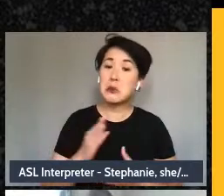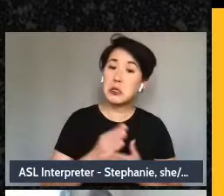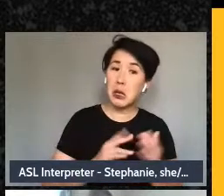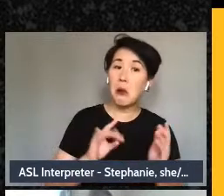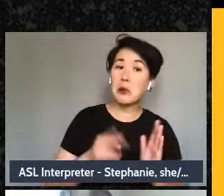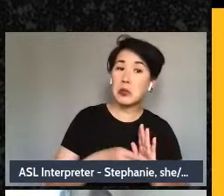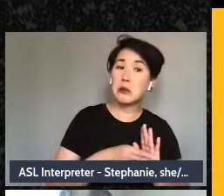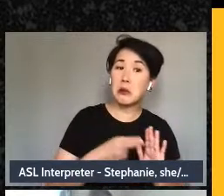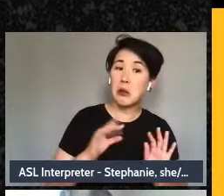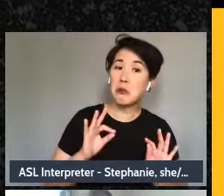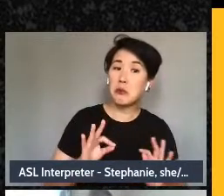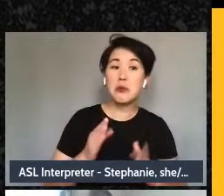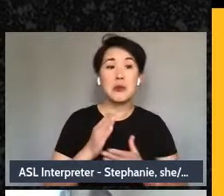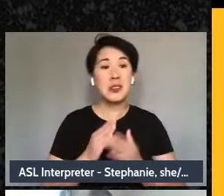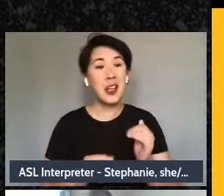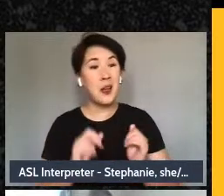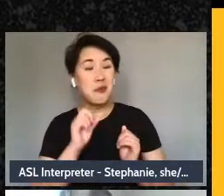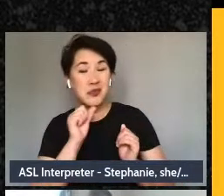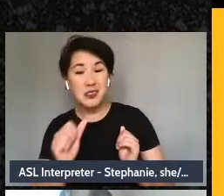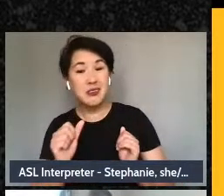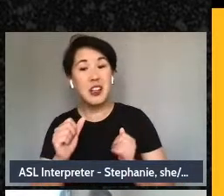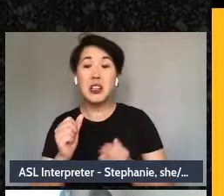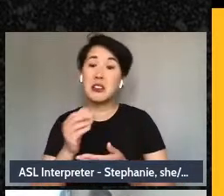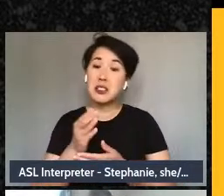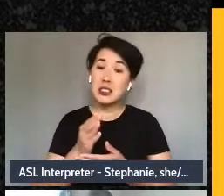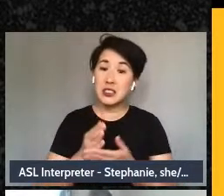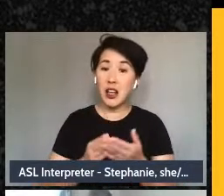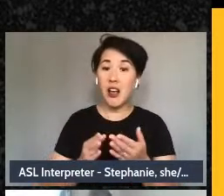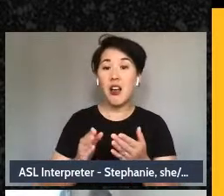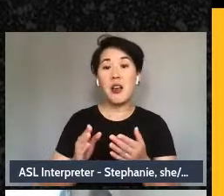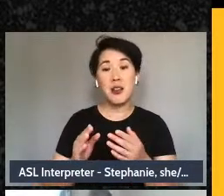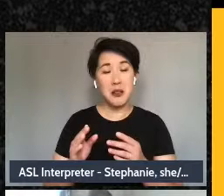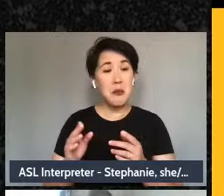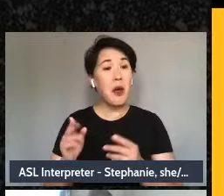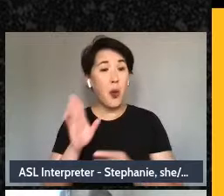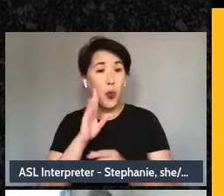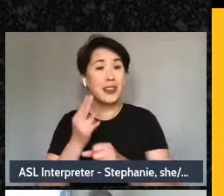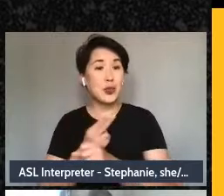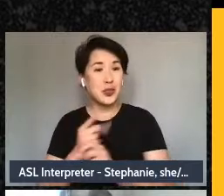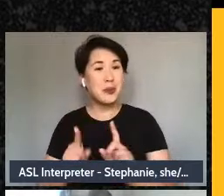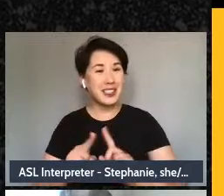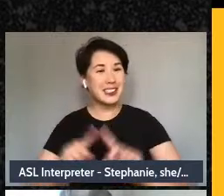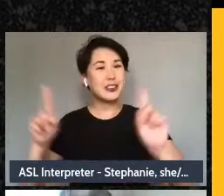use but definitely differently than they've been defined for me by others and systems yes.